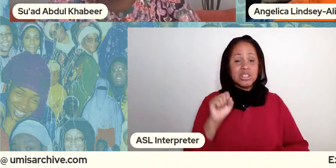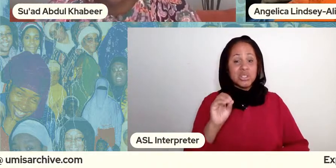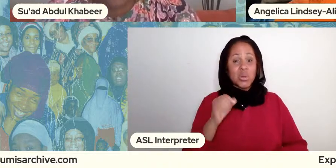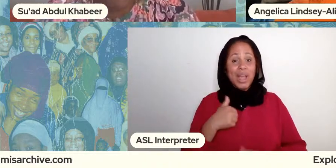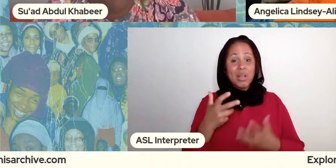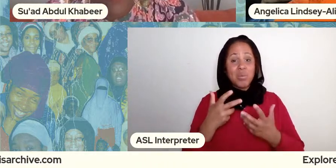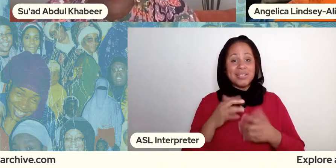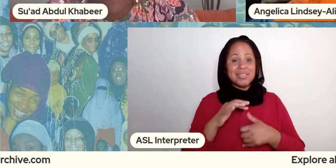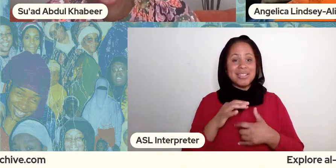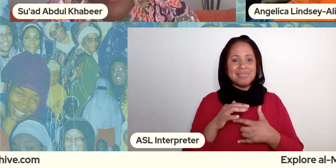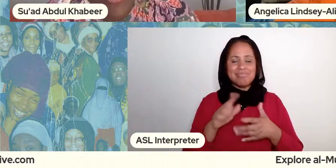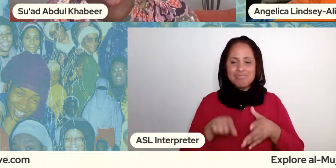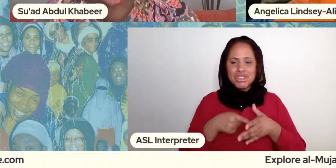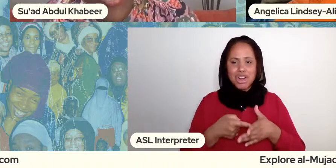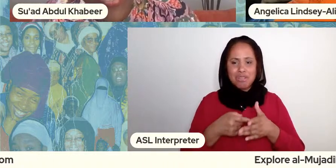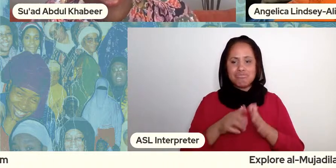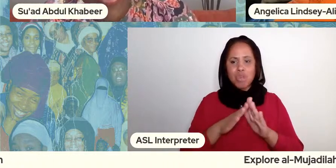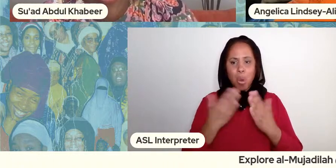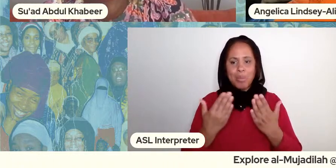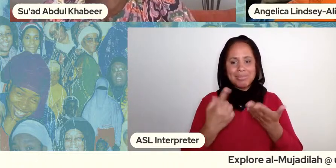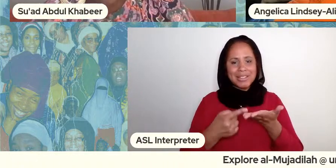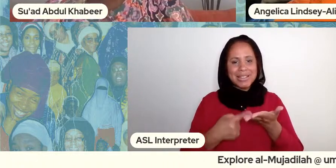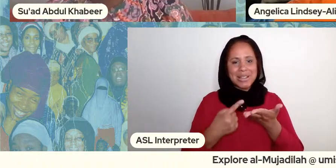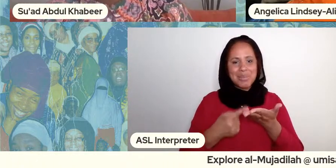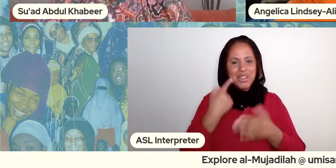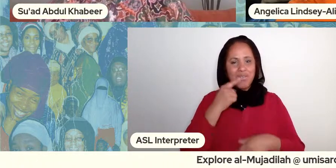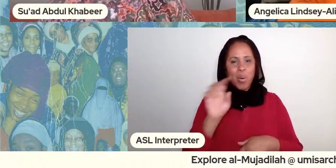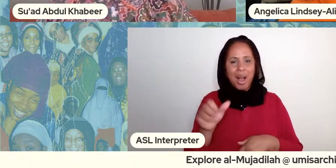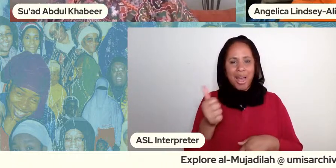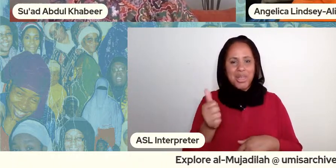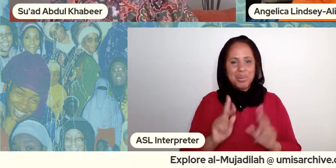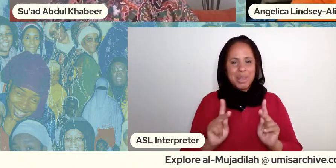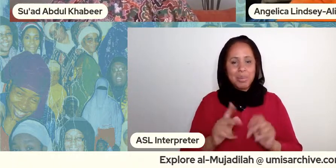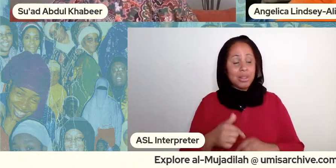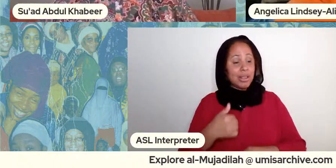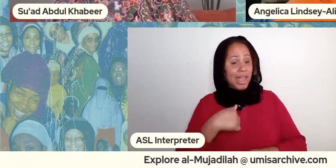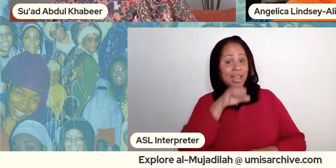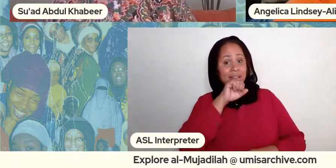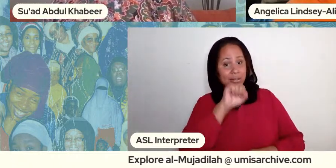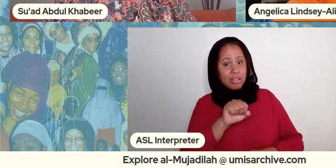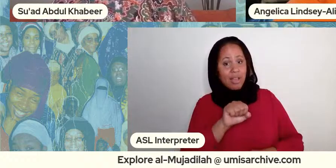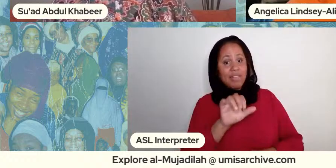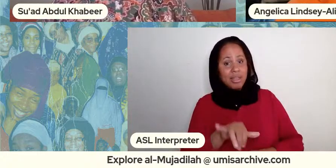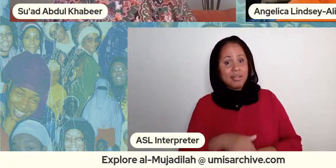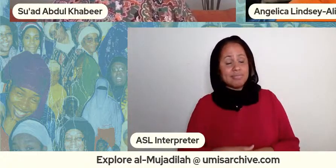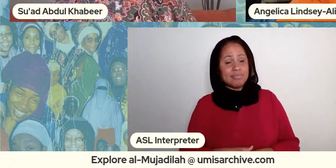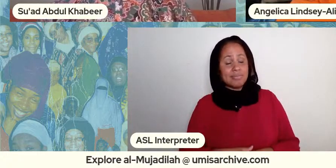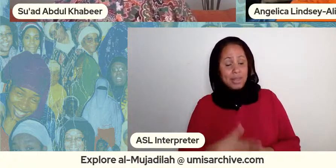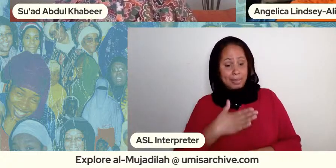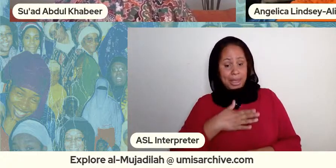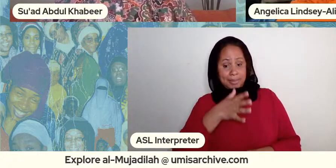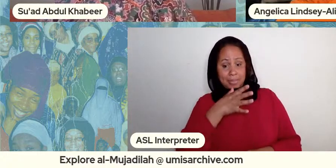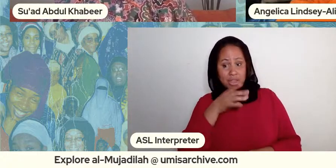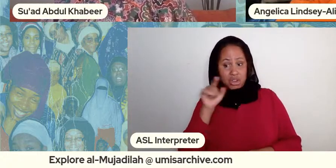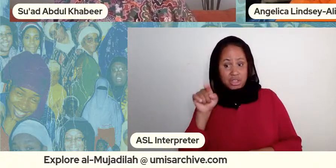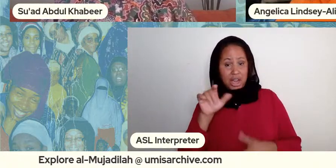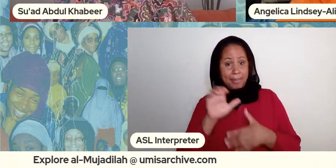open that up right for others too you know i love that i love my mother has been married three times